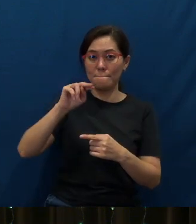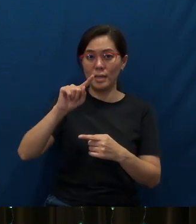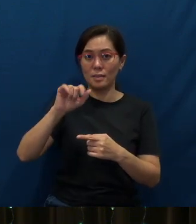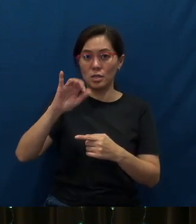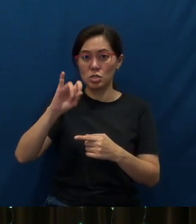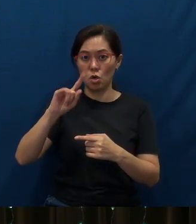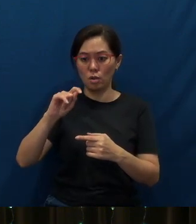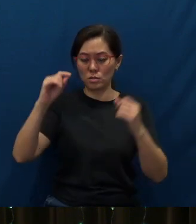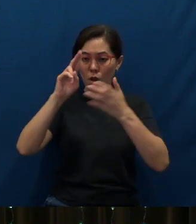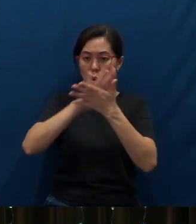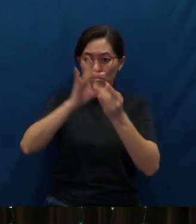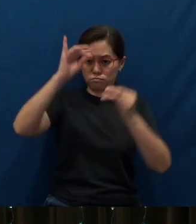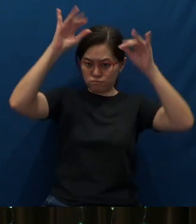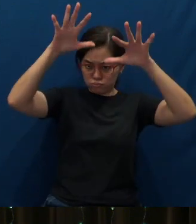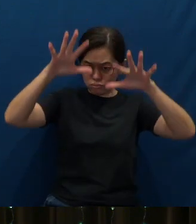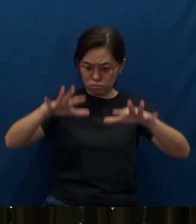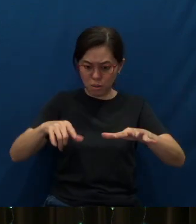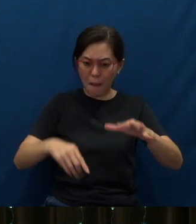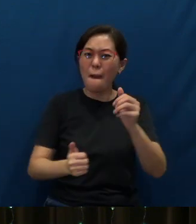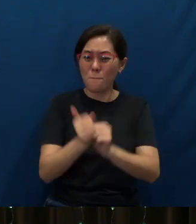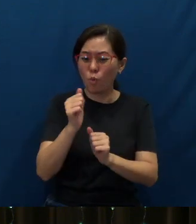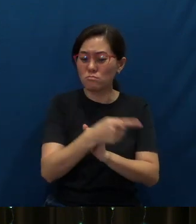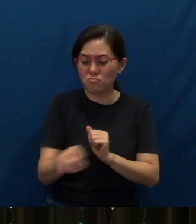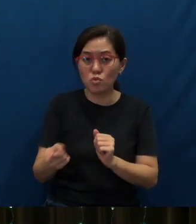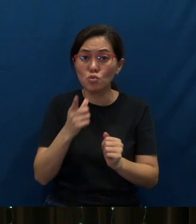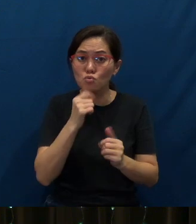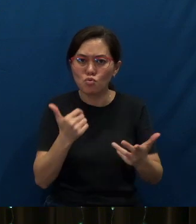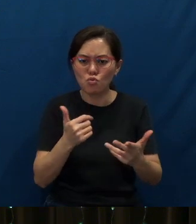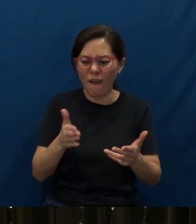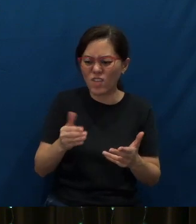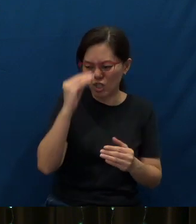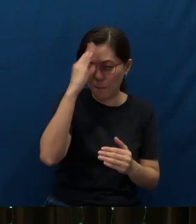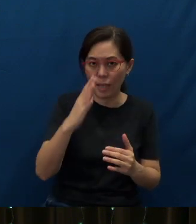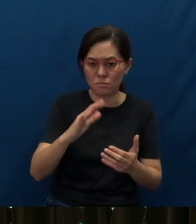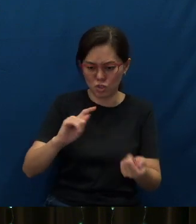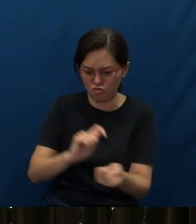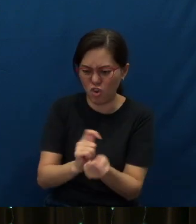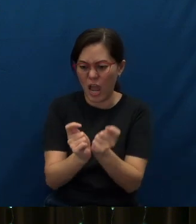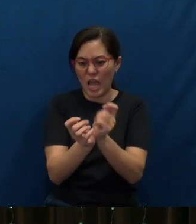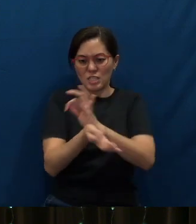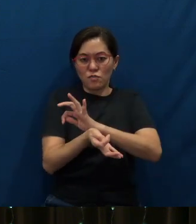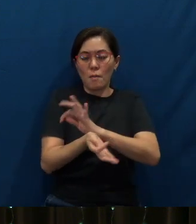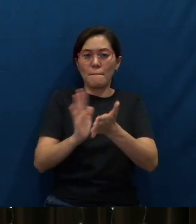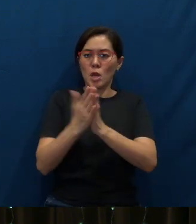of mostly fishermen were transformed into bold witnesses that turned the whole entire